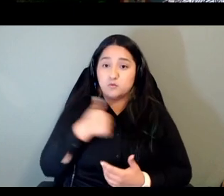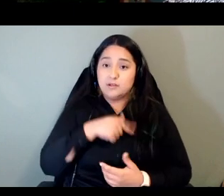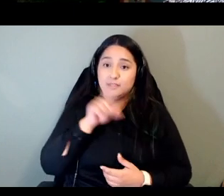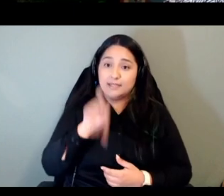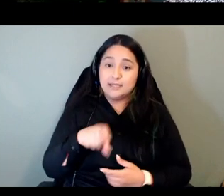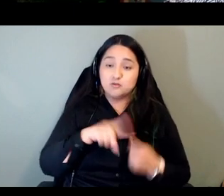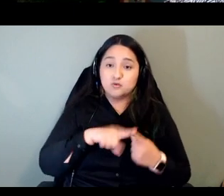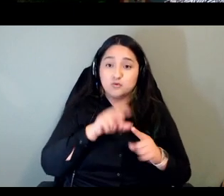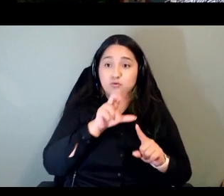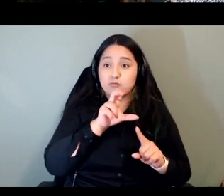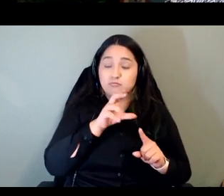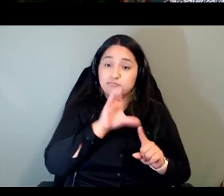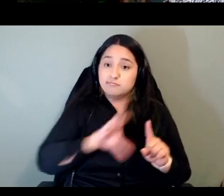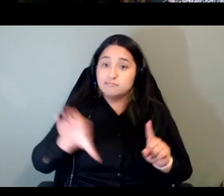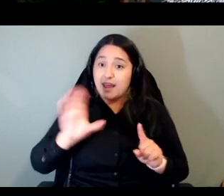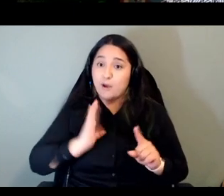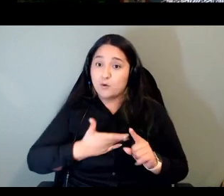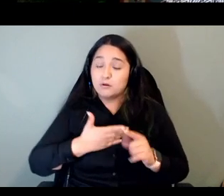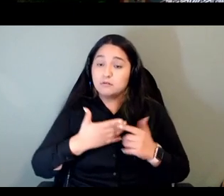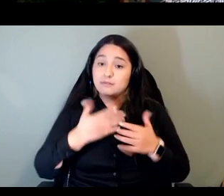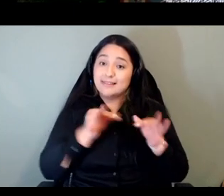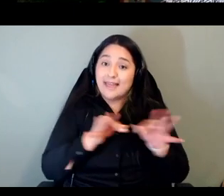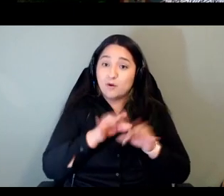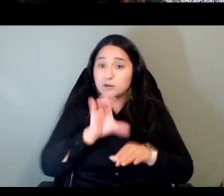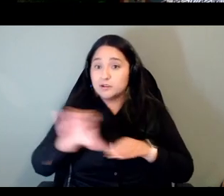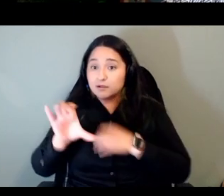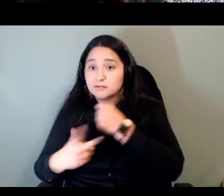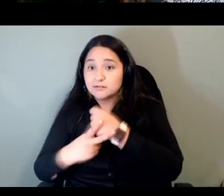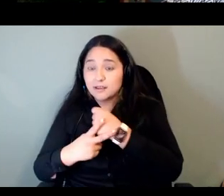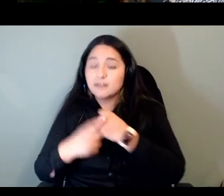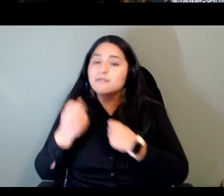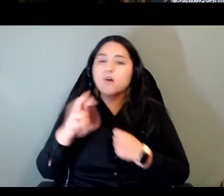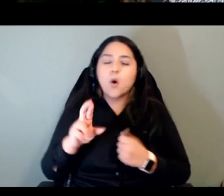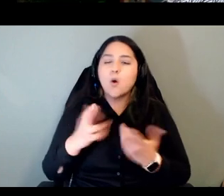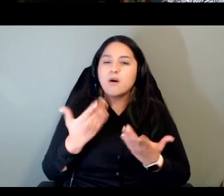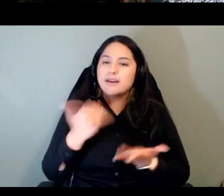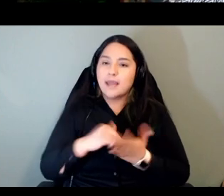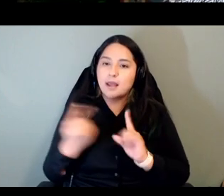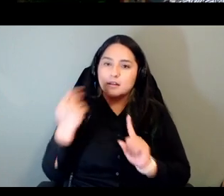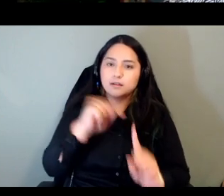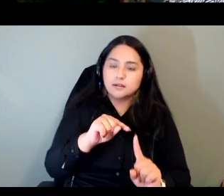back to again what was discussed in in all of our presentations who will essentially